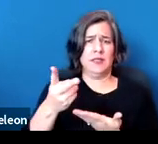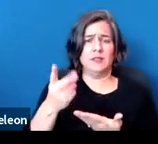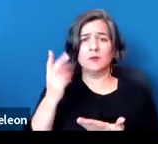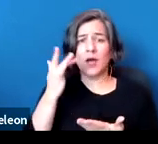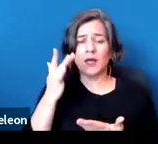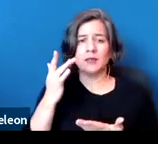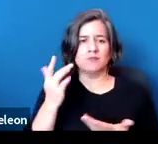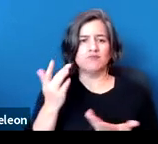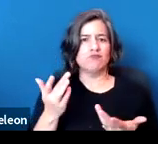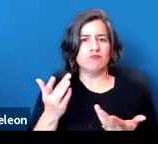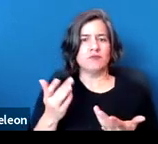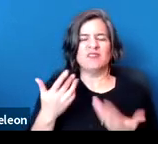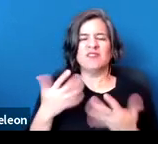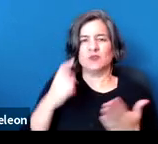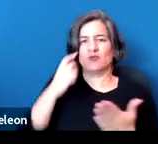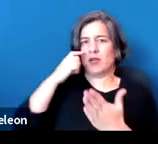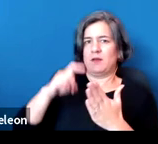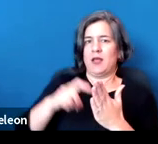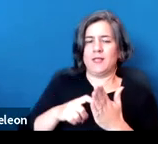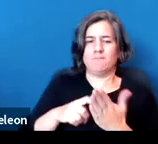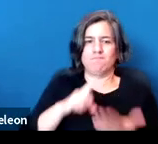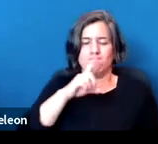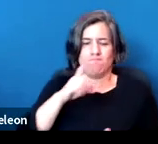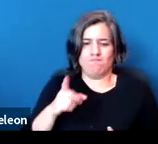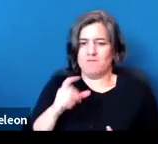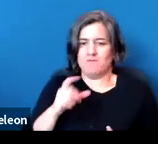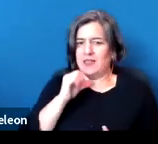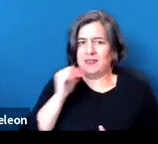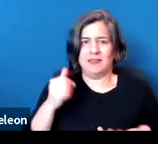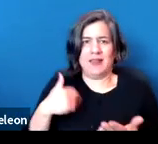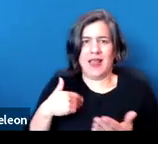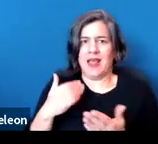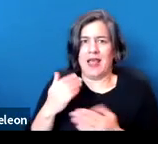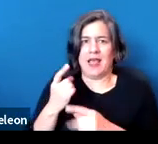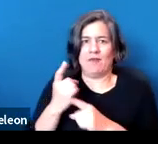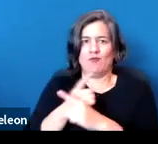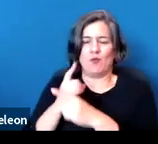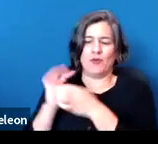because there was a recognition that it didn't have an appropriate grounding in objective evidence.